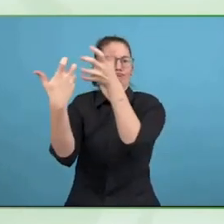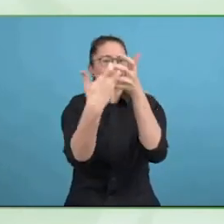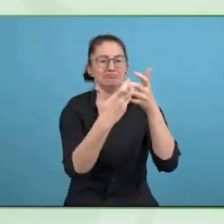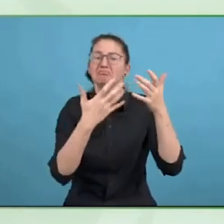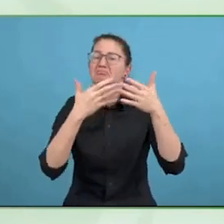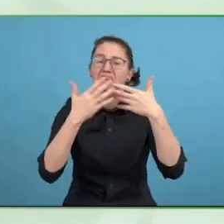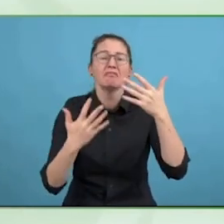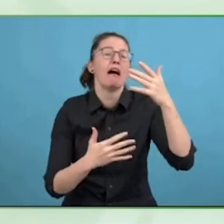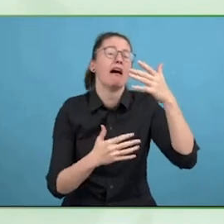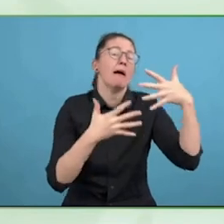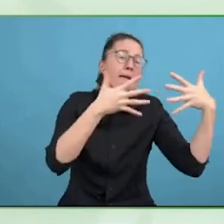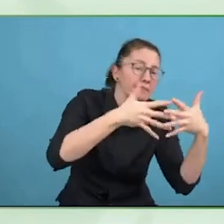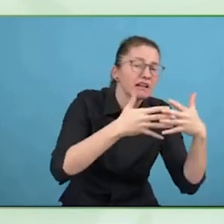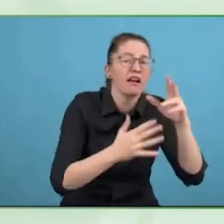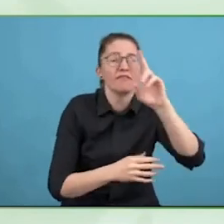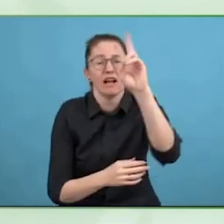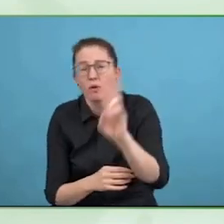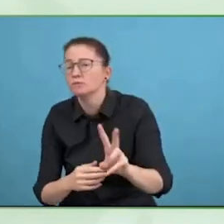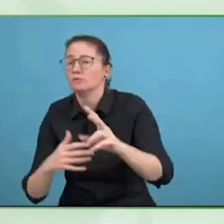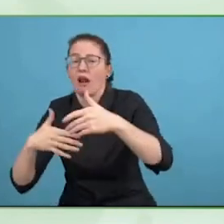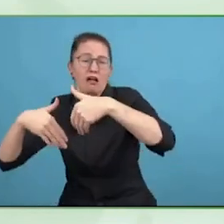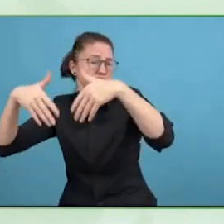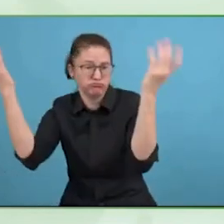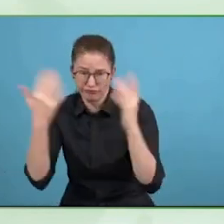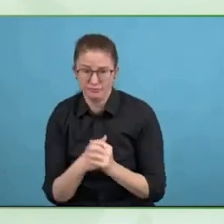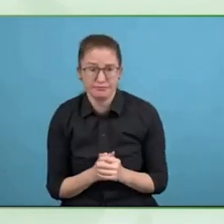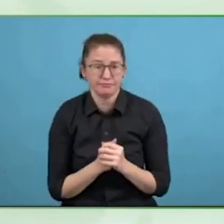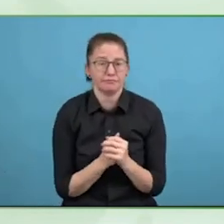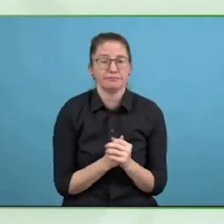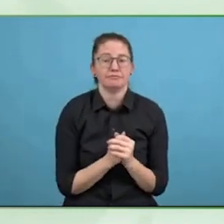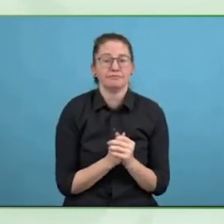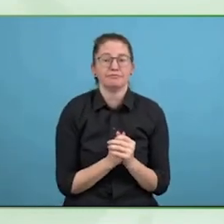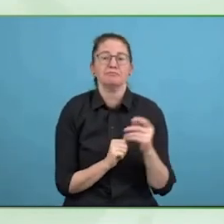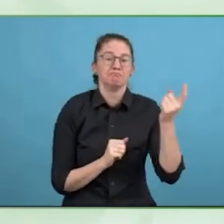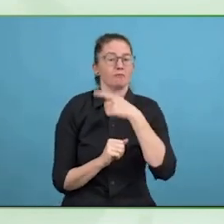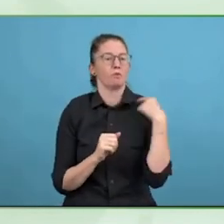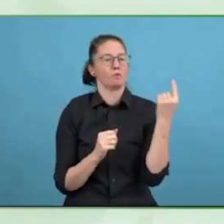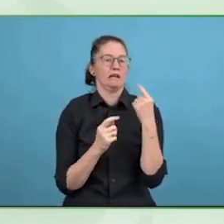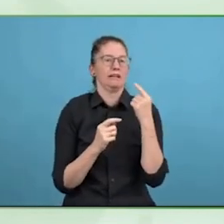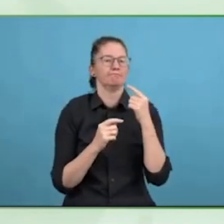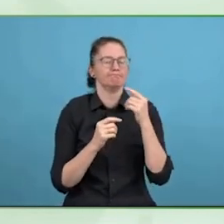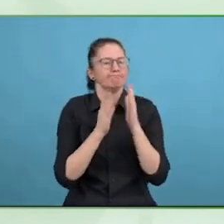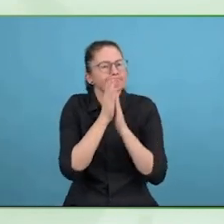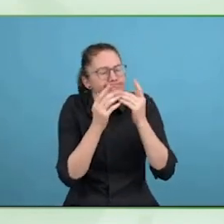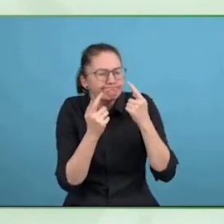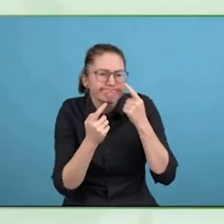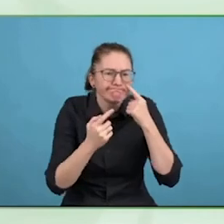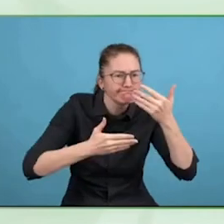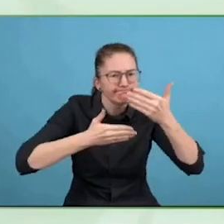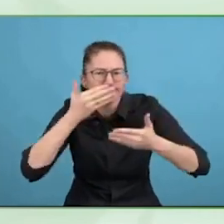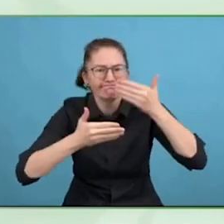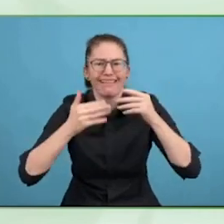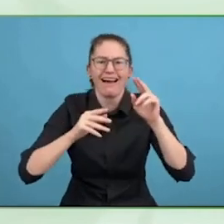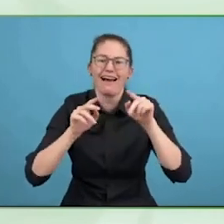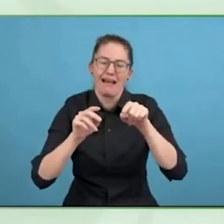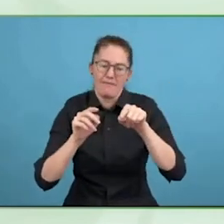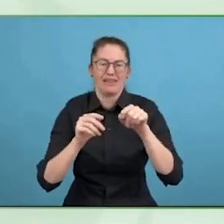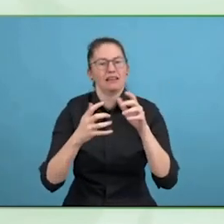rights principles and other matter rights that are enshrined in the ILO range of labour market conventions.